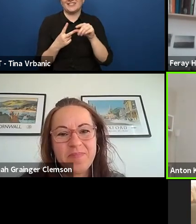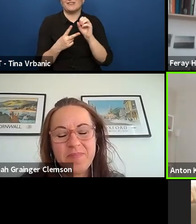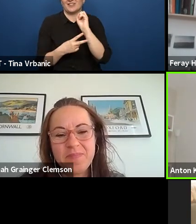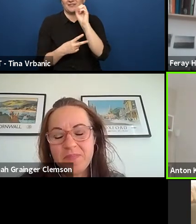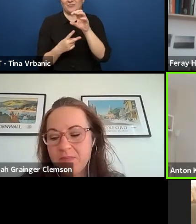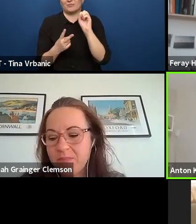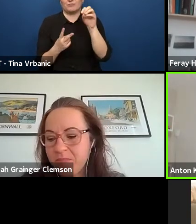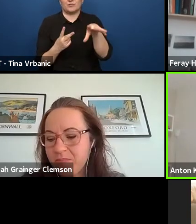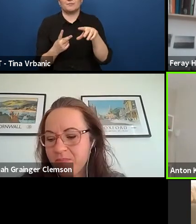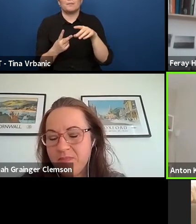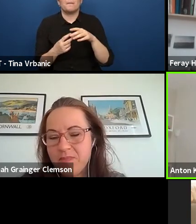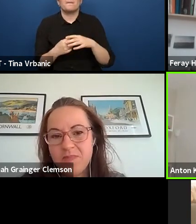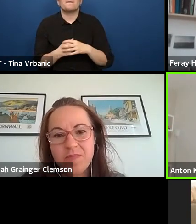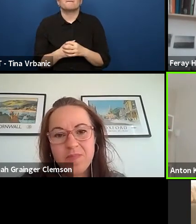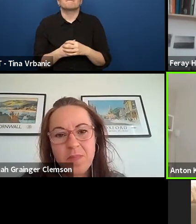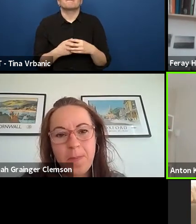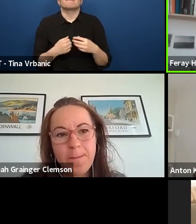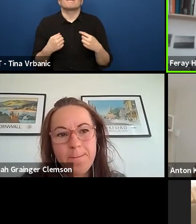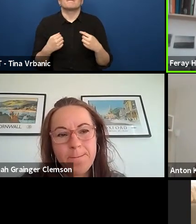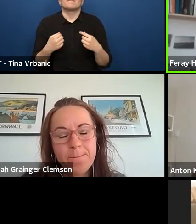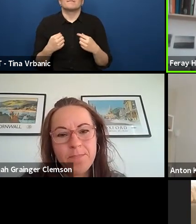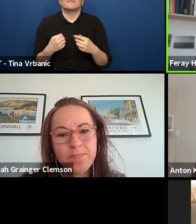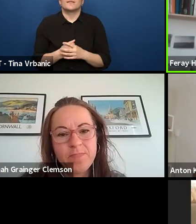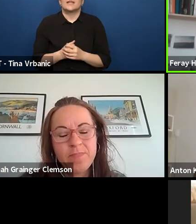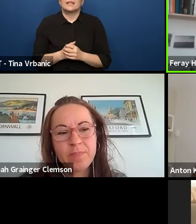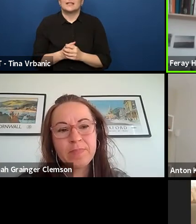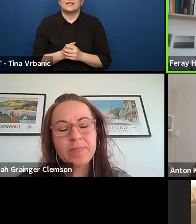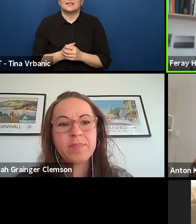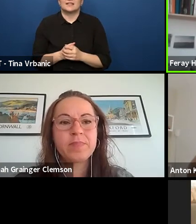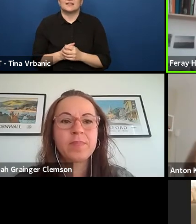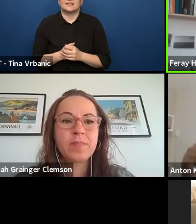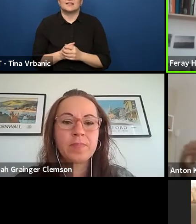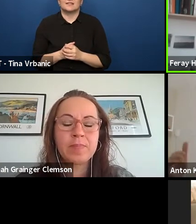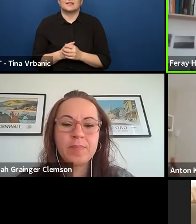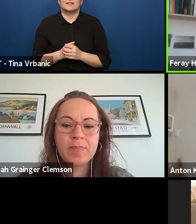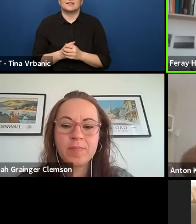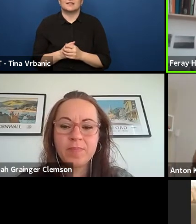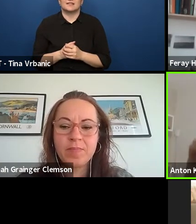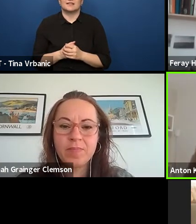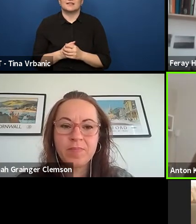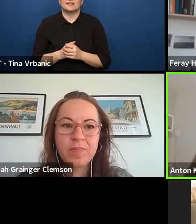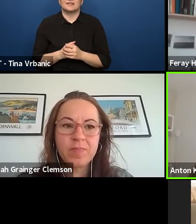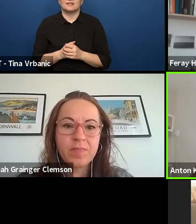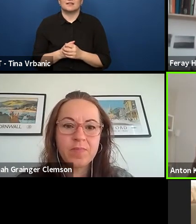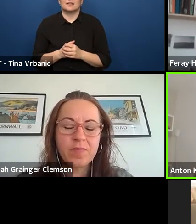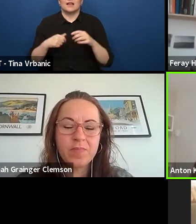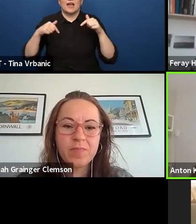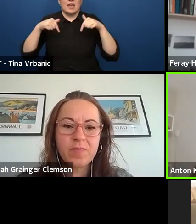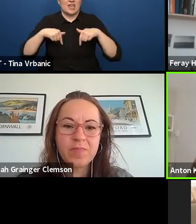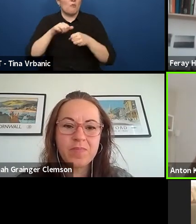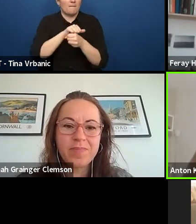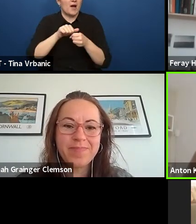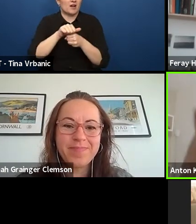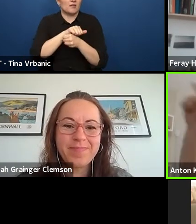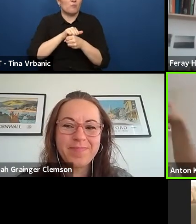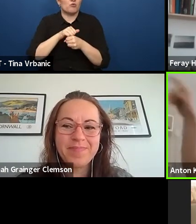because I am actually from a youth theatre club here in where I'm now like on the theatre